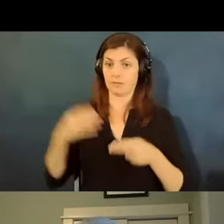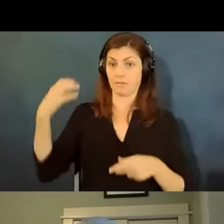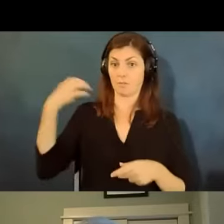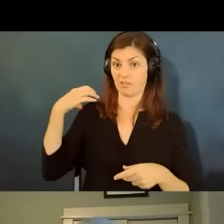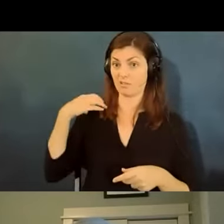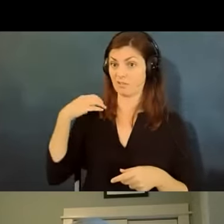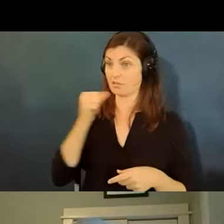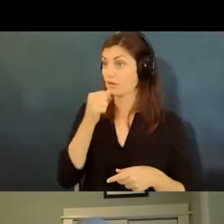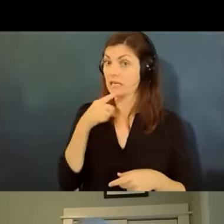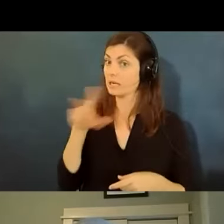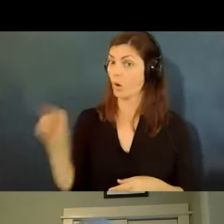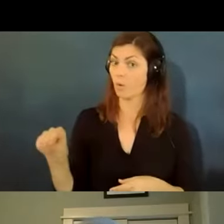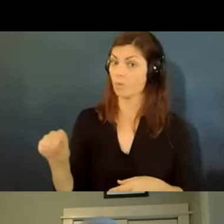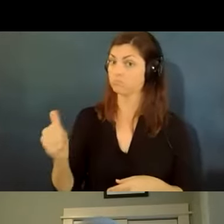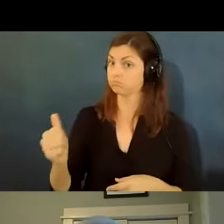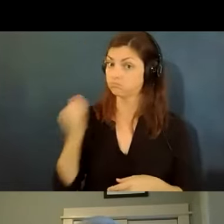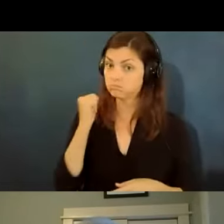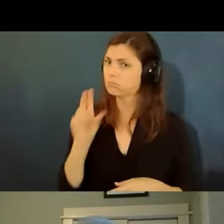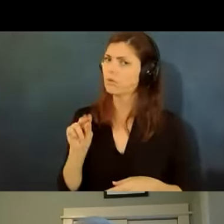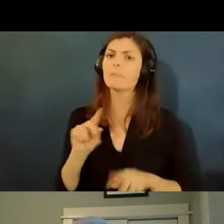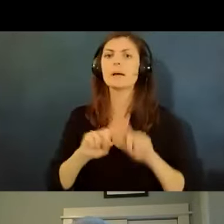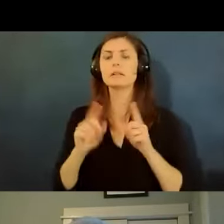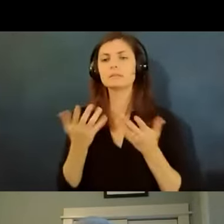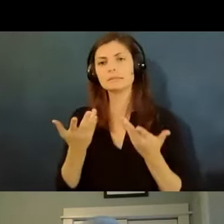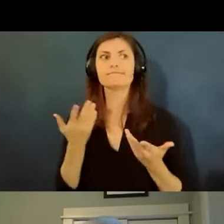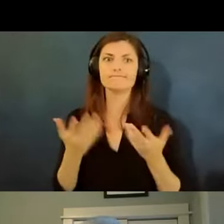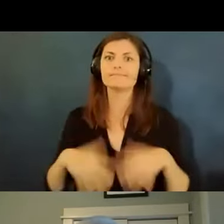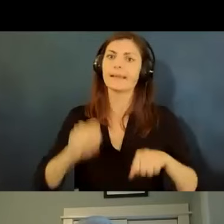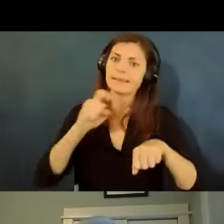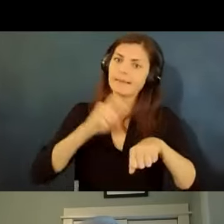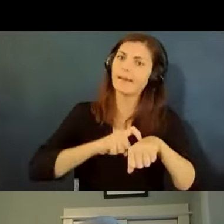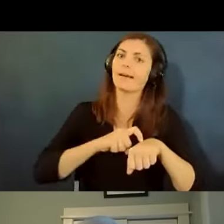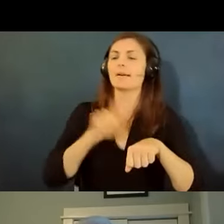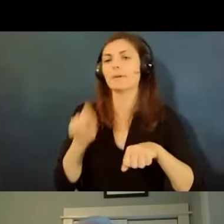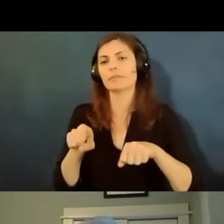saying no but it takes them a while to get it you know we have to do this work order and then